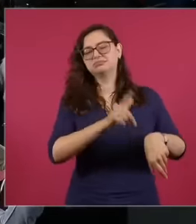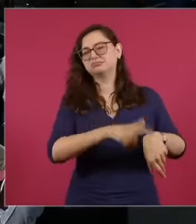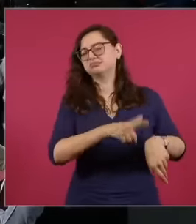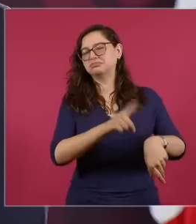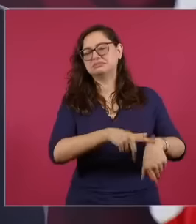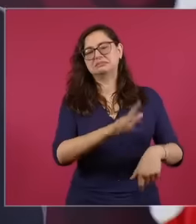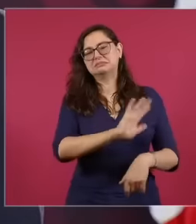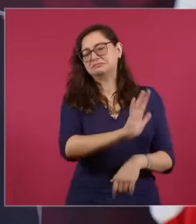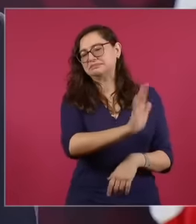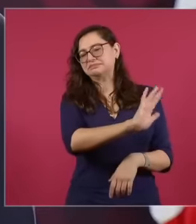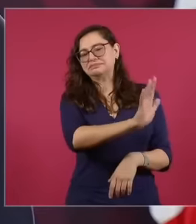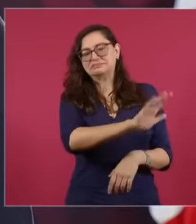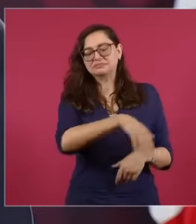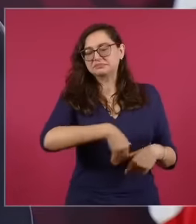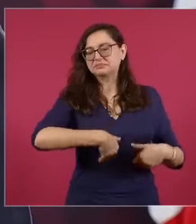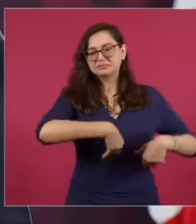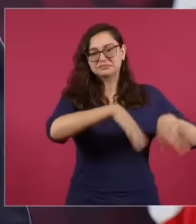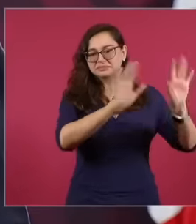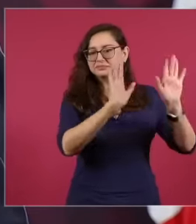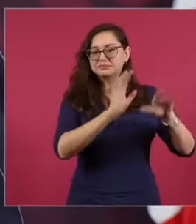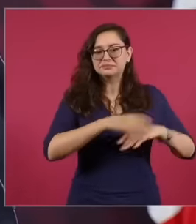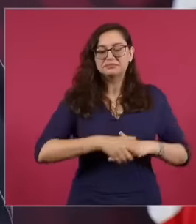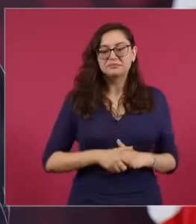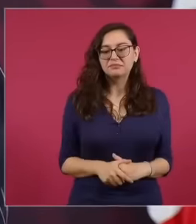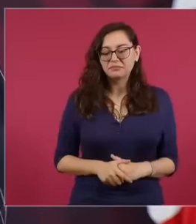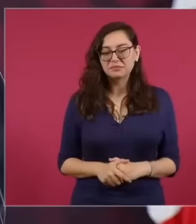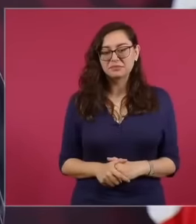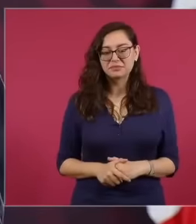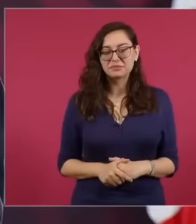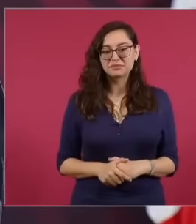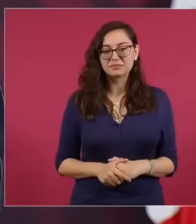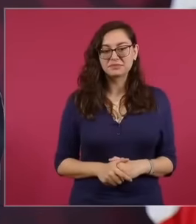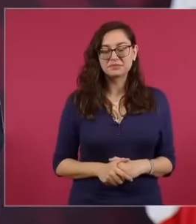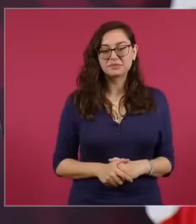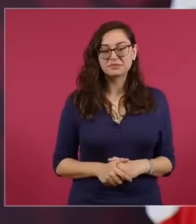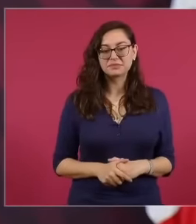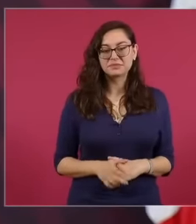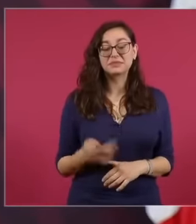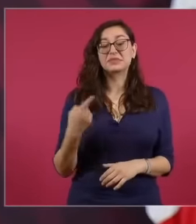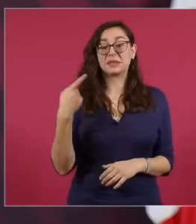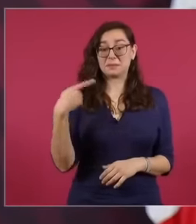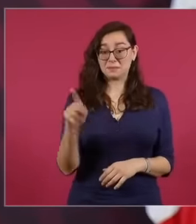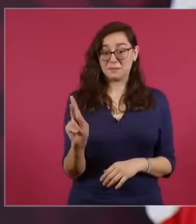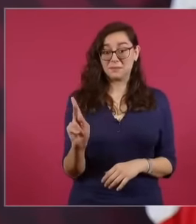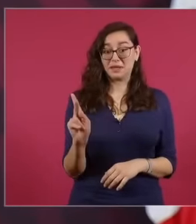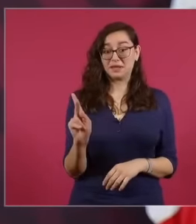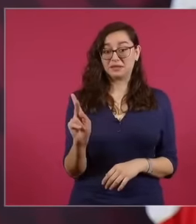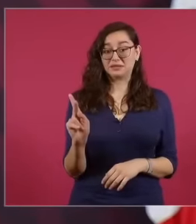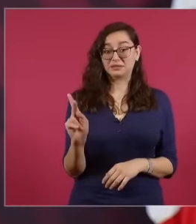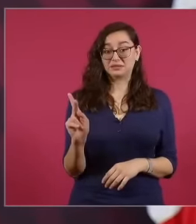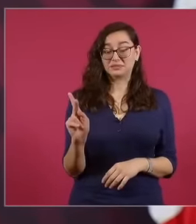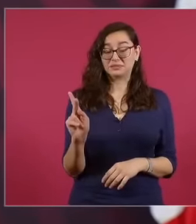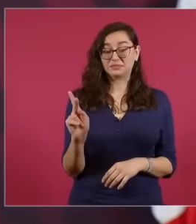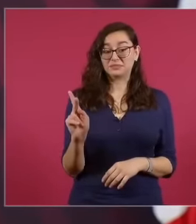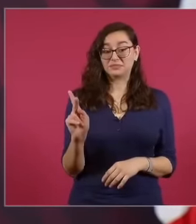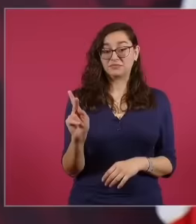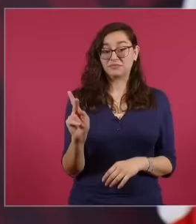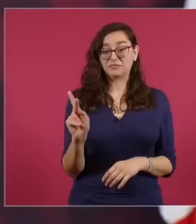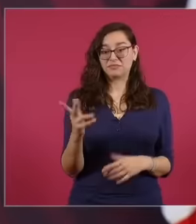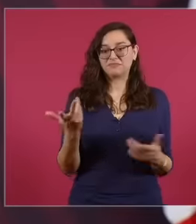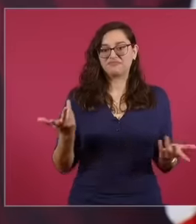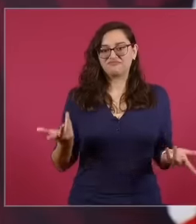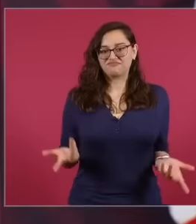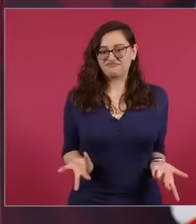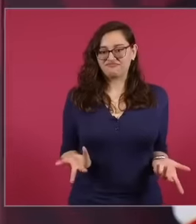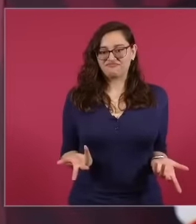but they make a